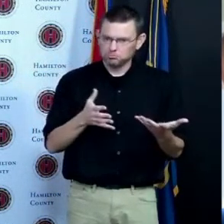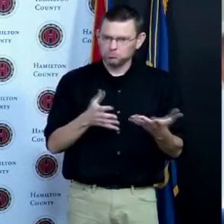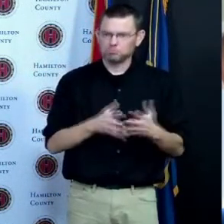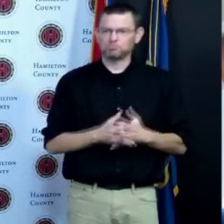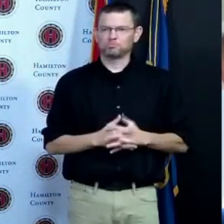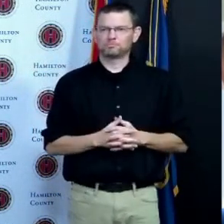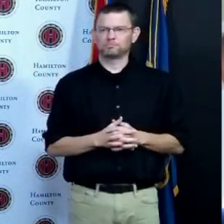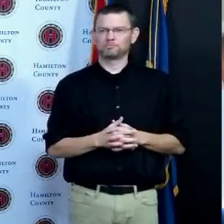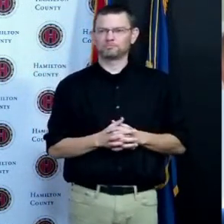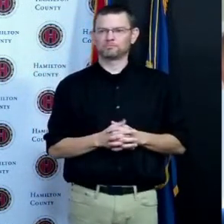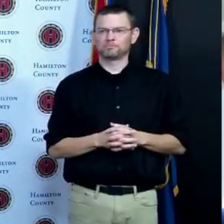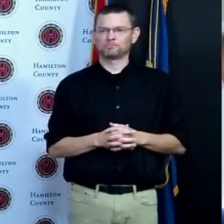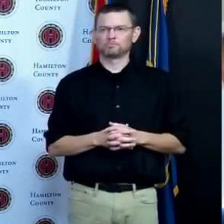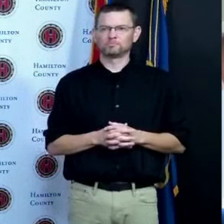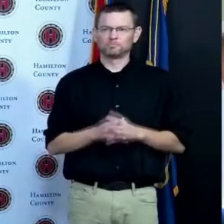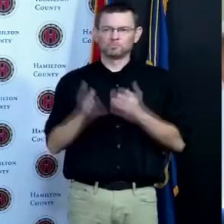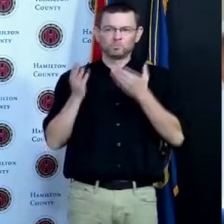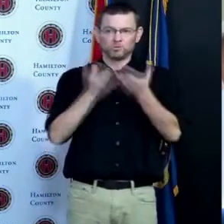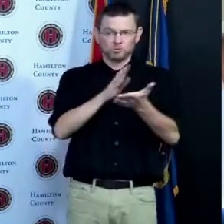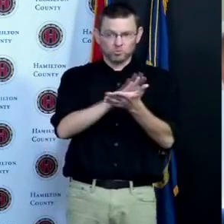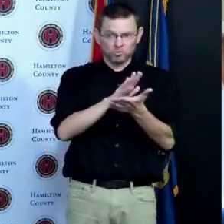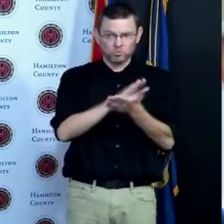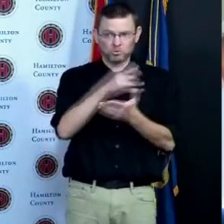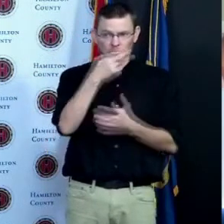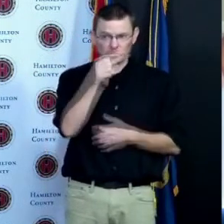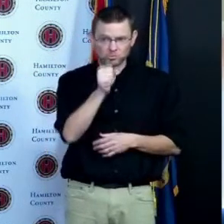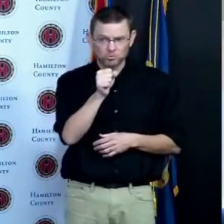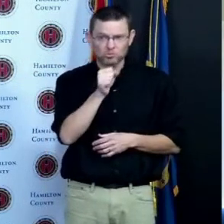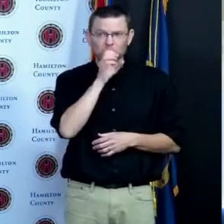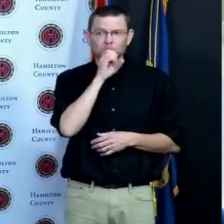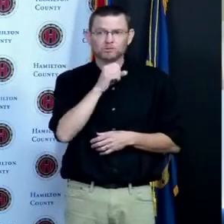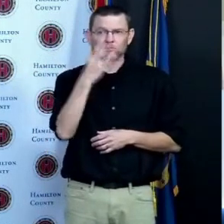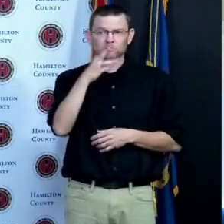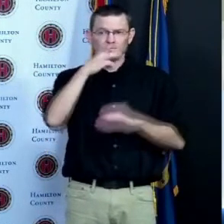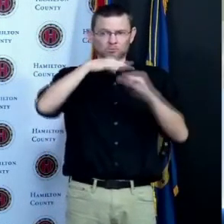depending on when that authorization comes some of the schools May already be out of session